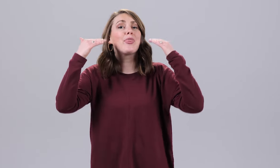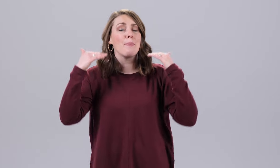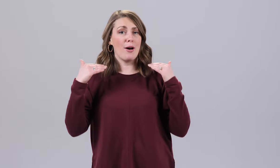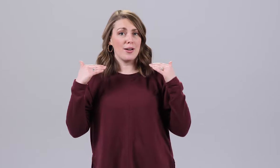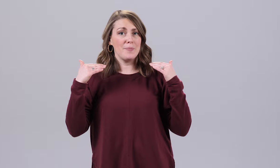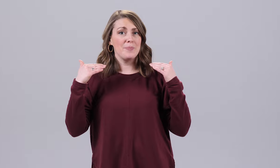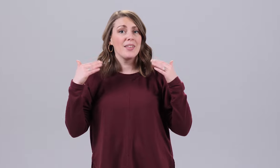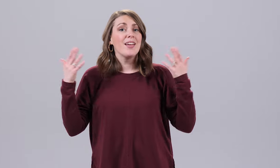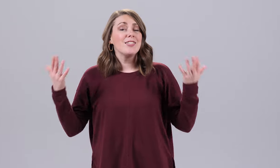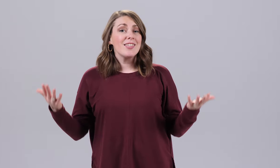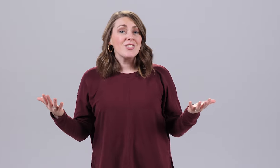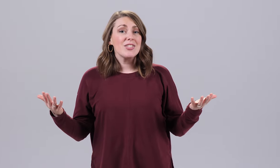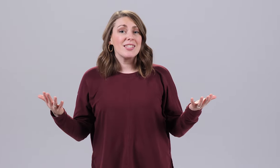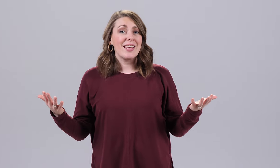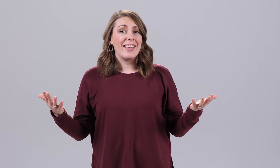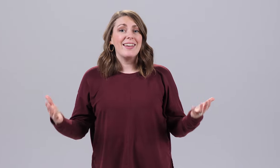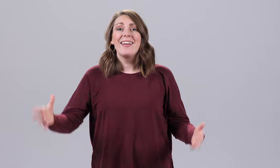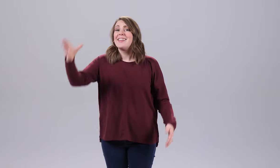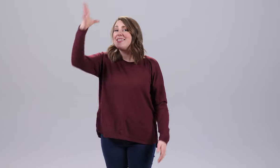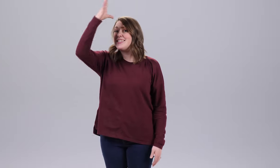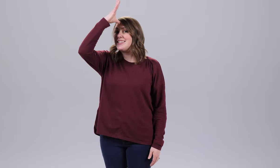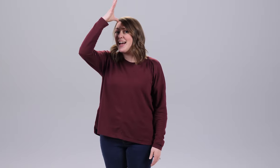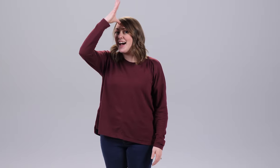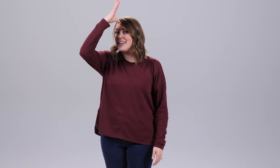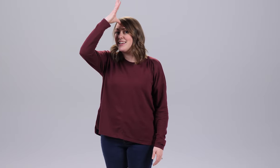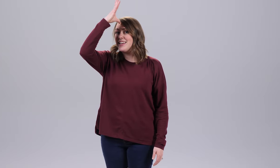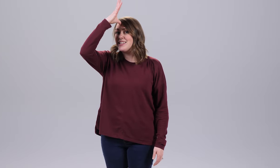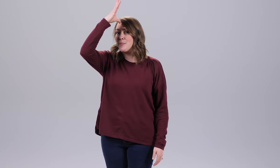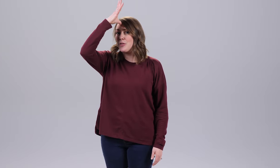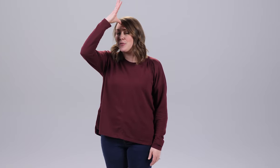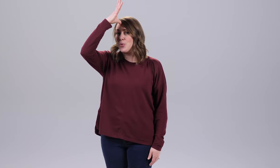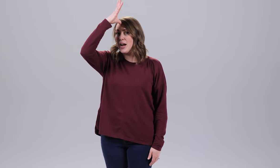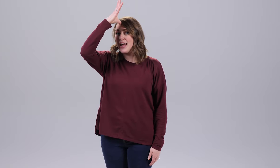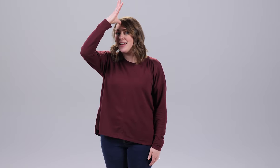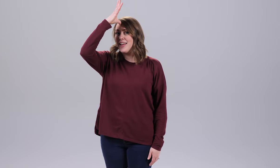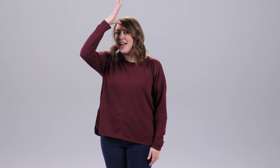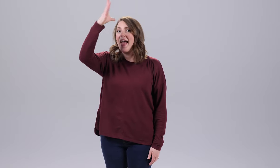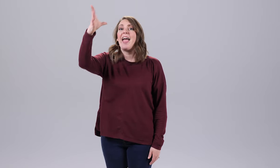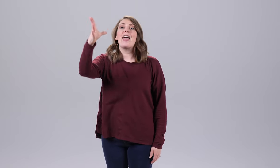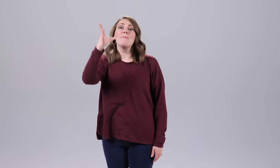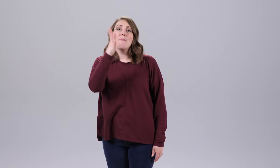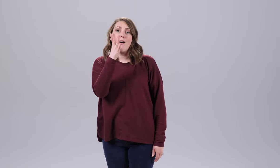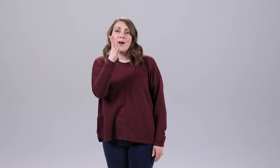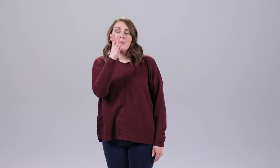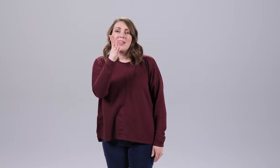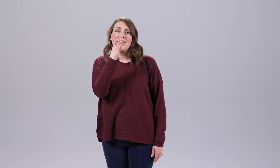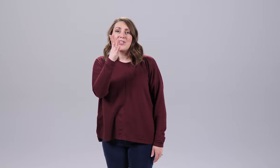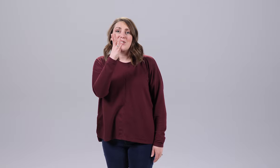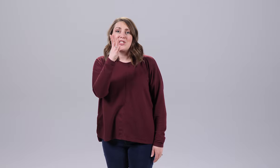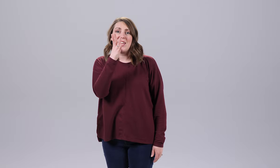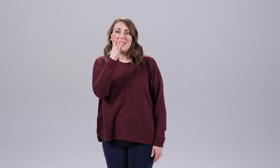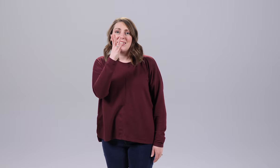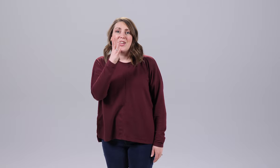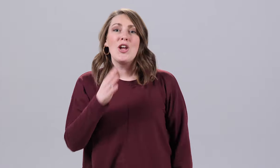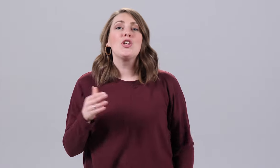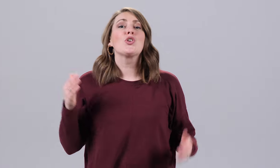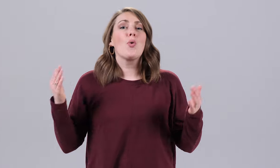the bottom. Such as the sign dad is up on the forehead and mom is on the chin. You're going